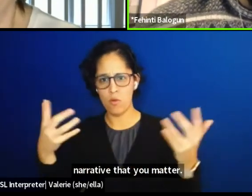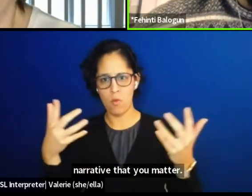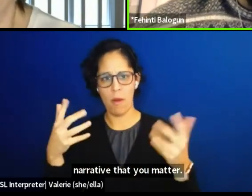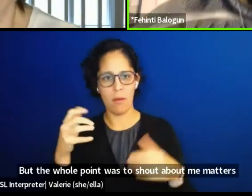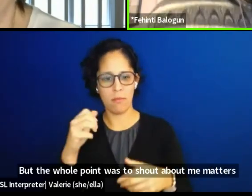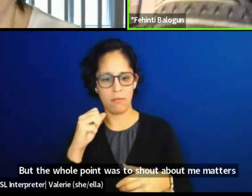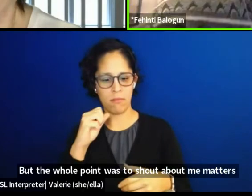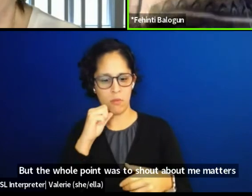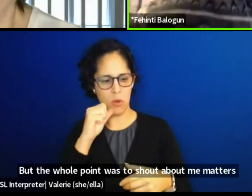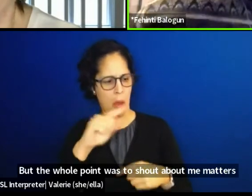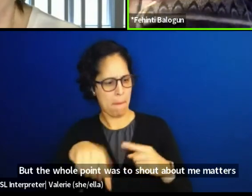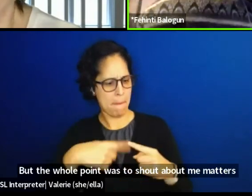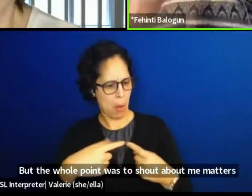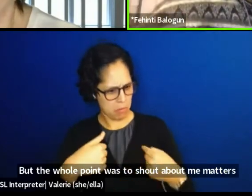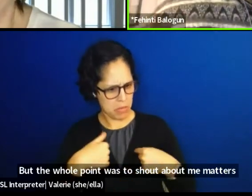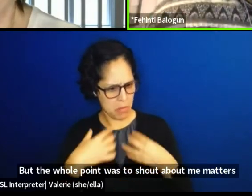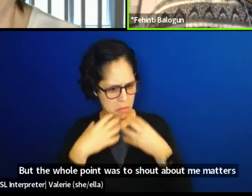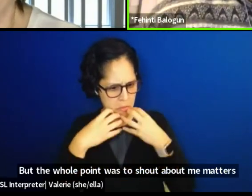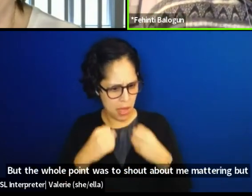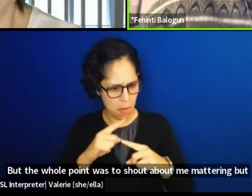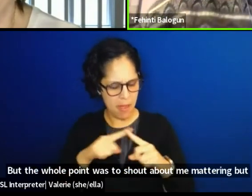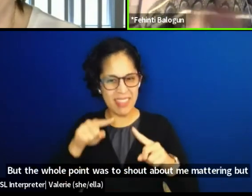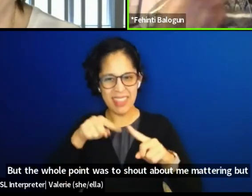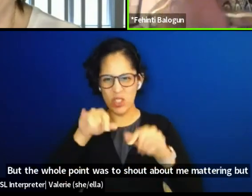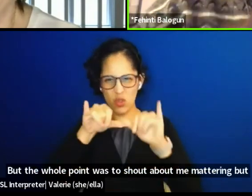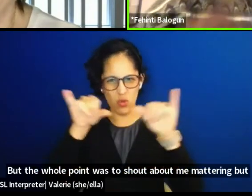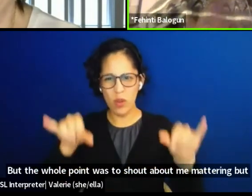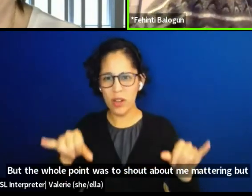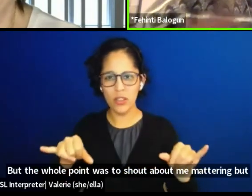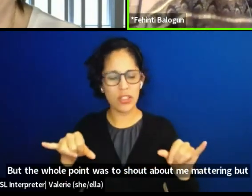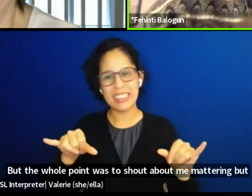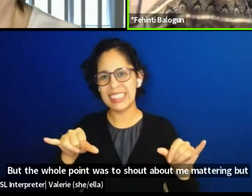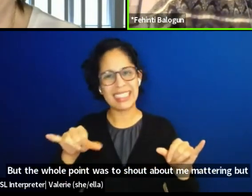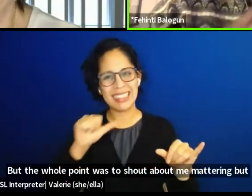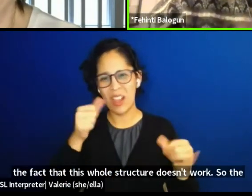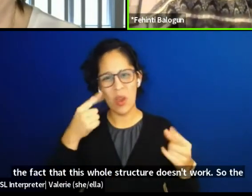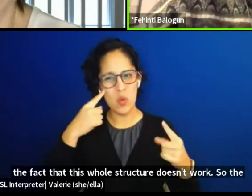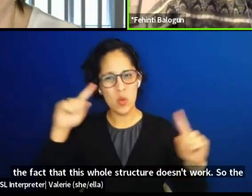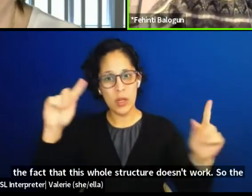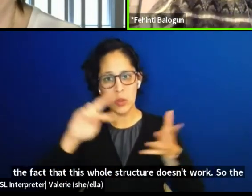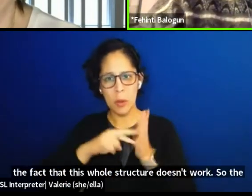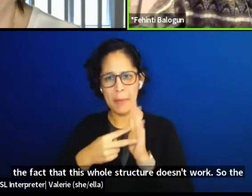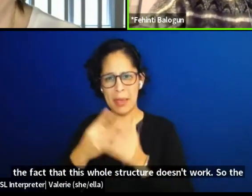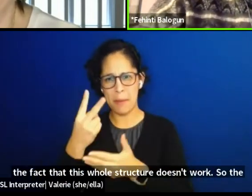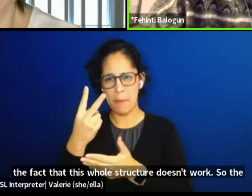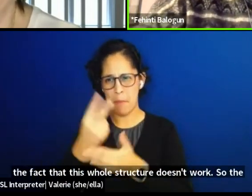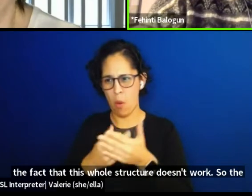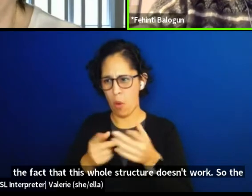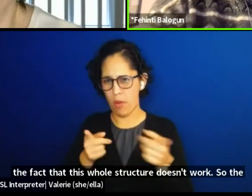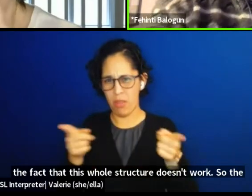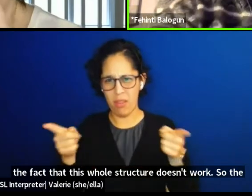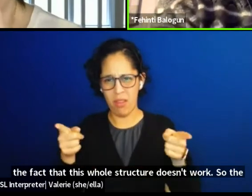but the fact that this whole structure doesn't work. So the two things working with each other is quite a difficult thing.